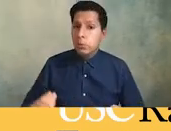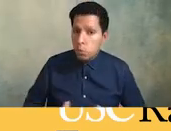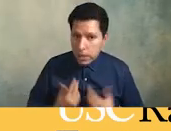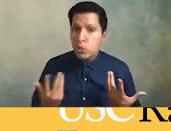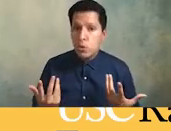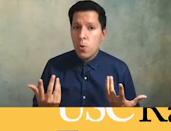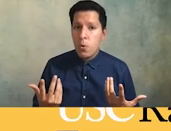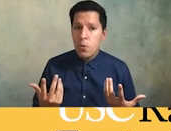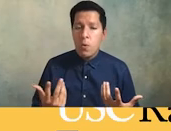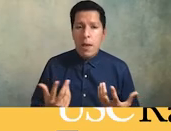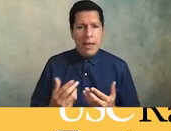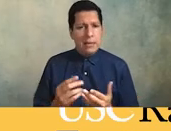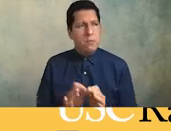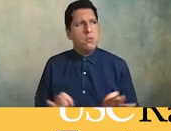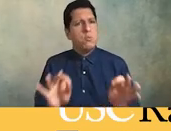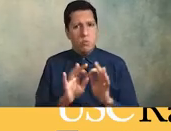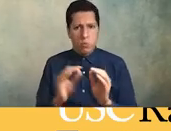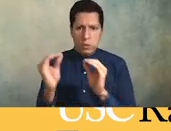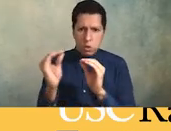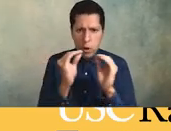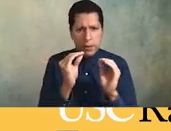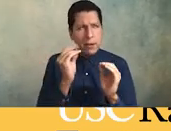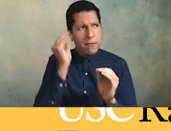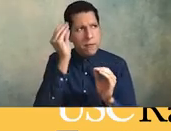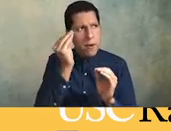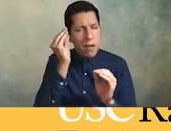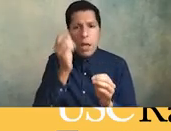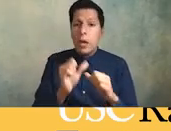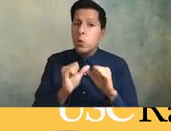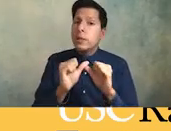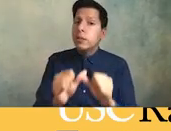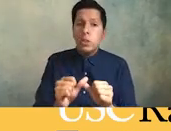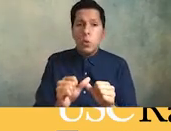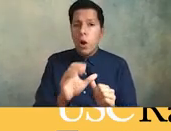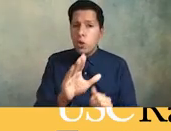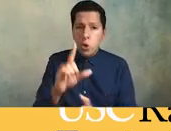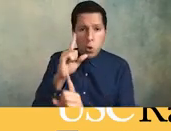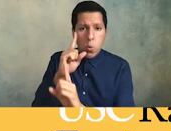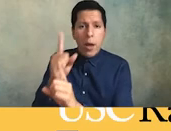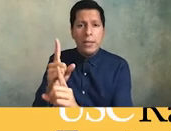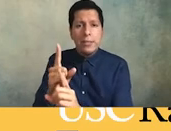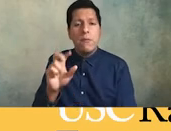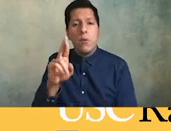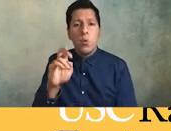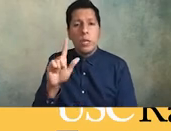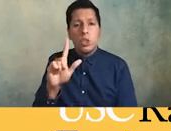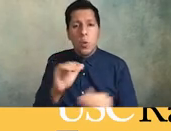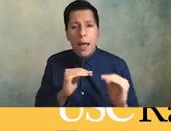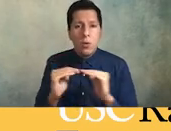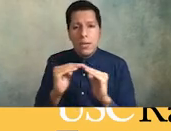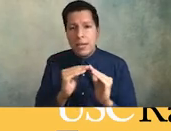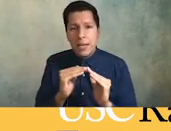and instructive as you continue on your quest for racial equity and you continue on a quest